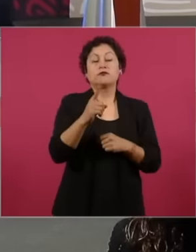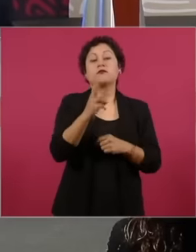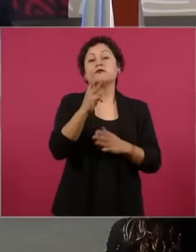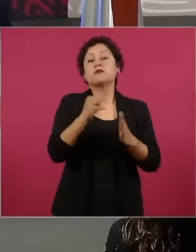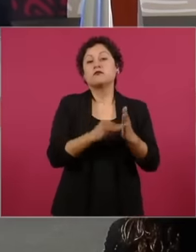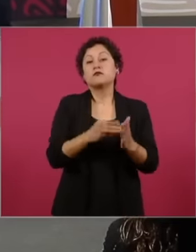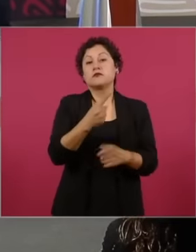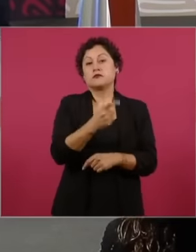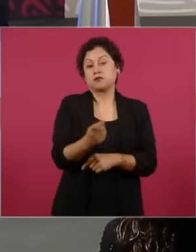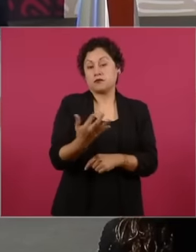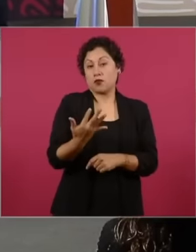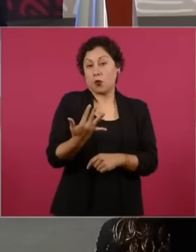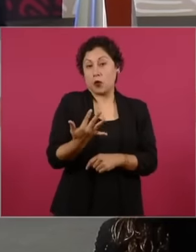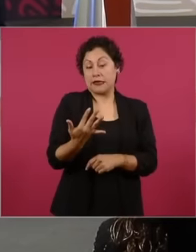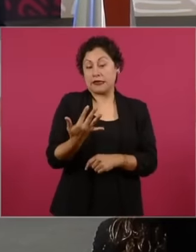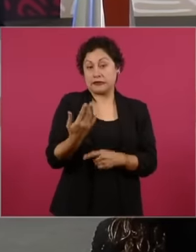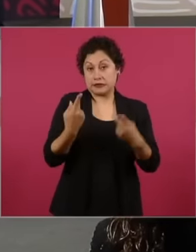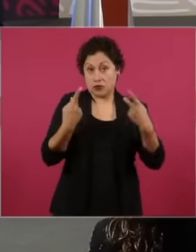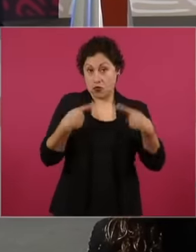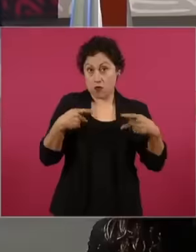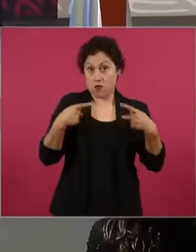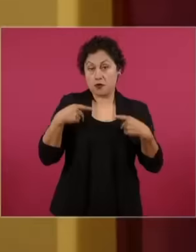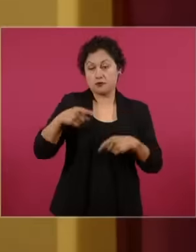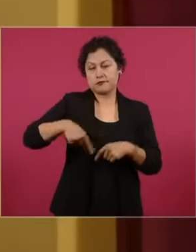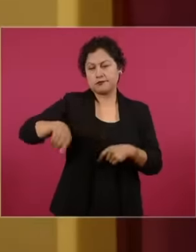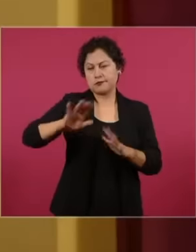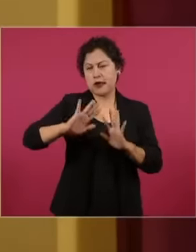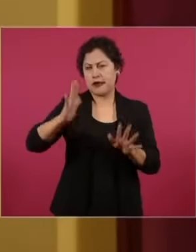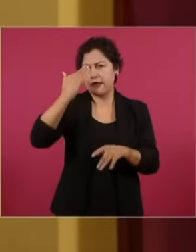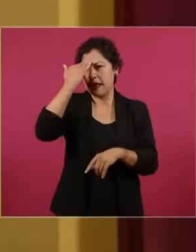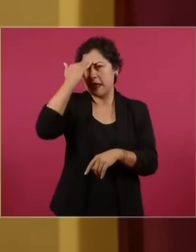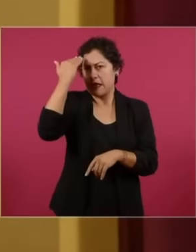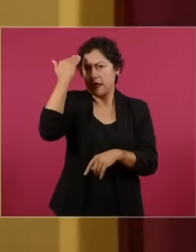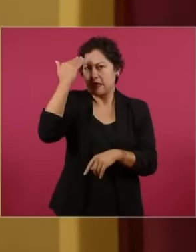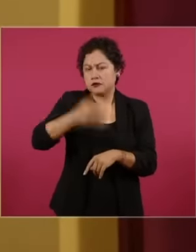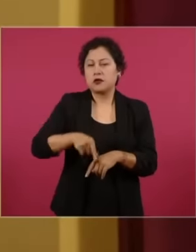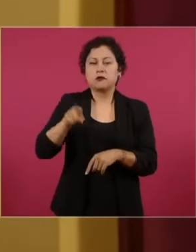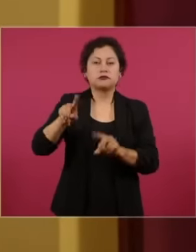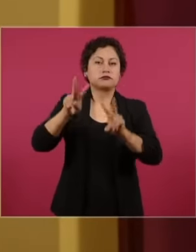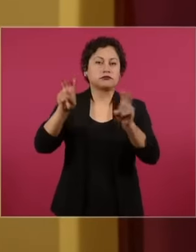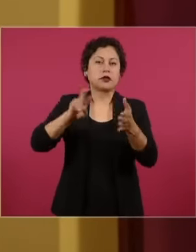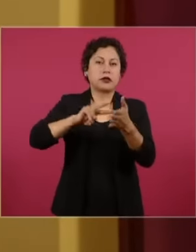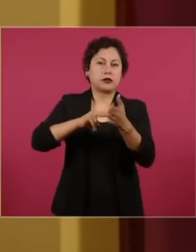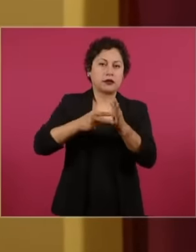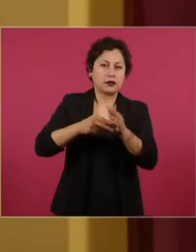trained people, including naval engineering specialists, mechanics, electricians